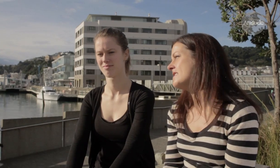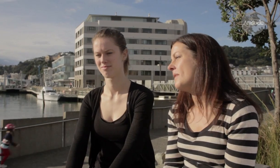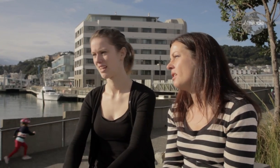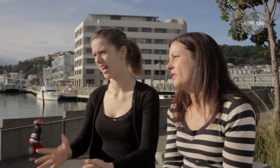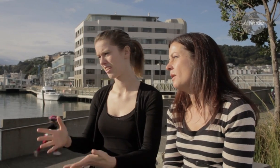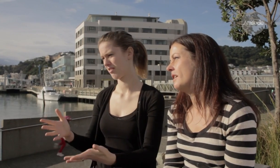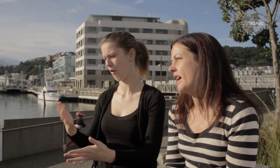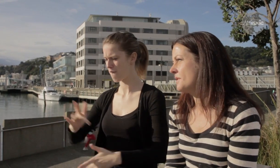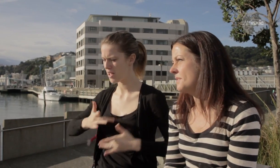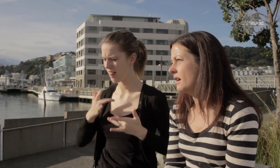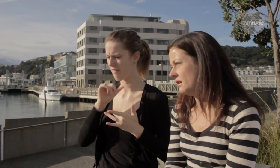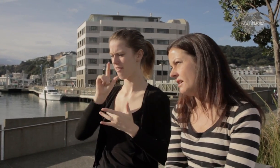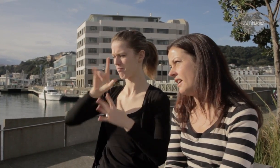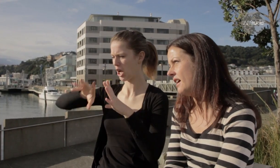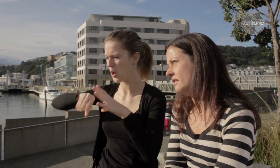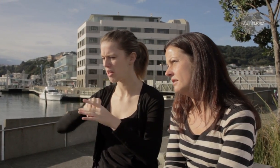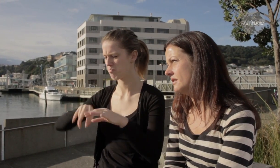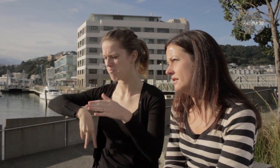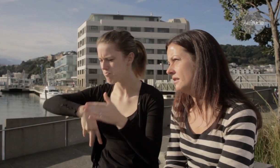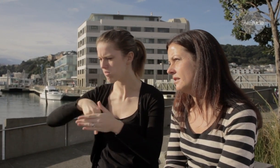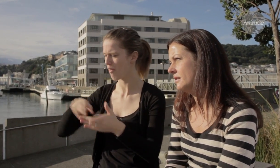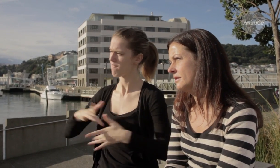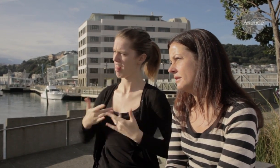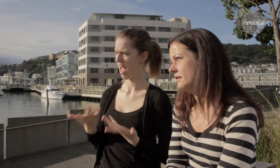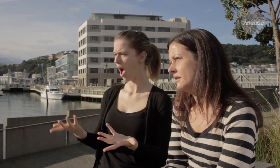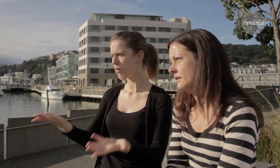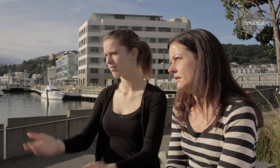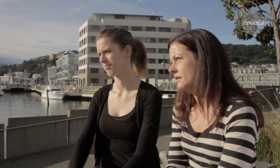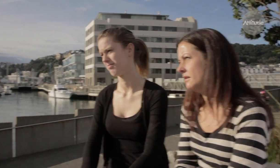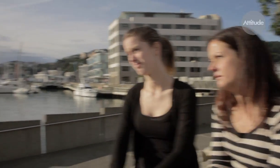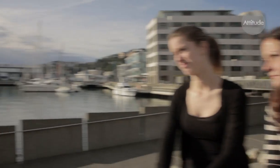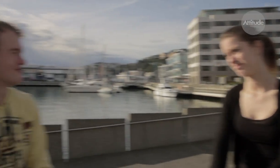So how does that make you feel when you’re not included?